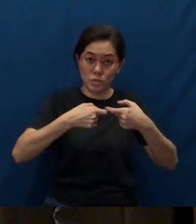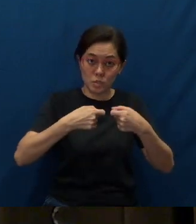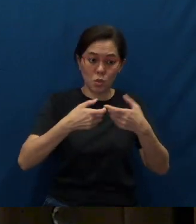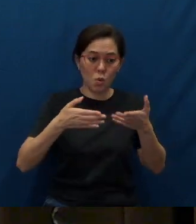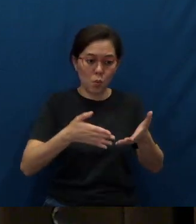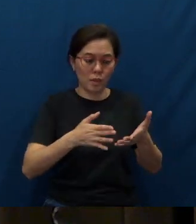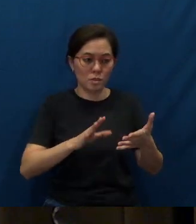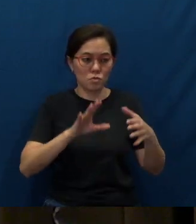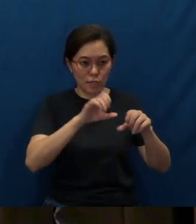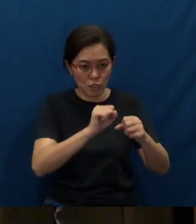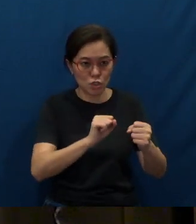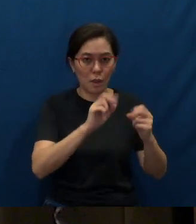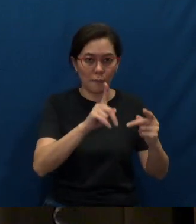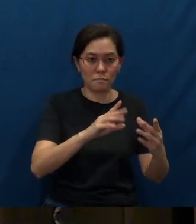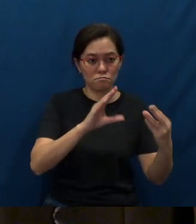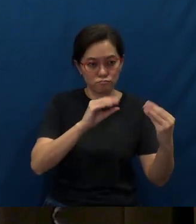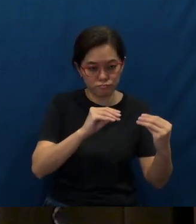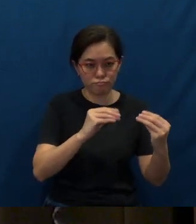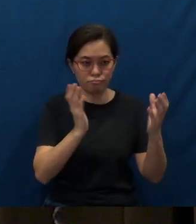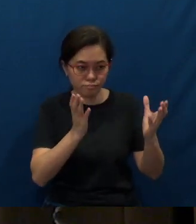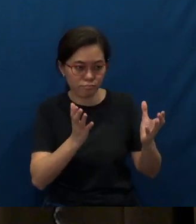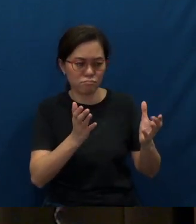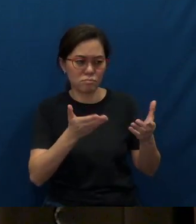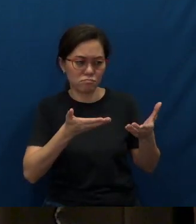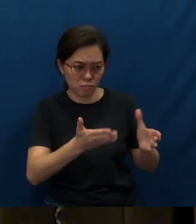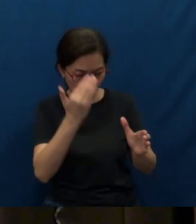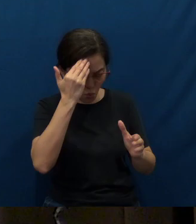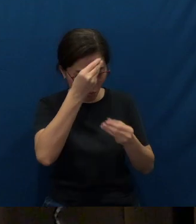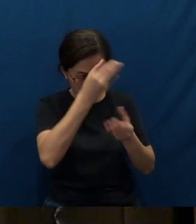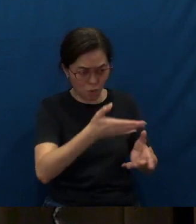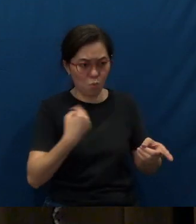(to) let them know that we still love them, (that) we care for them.